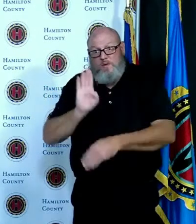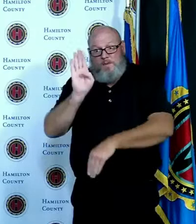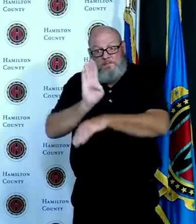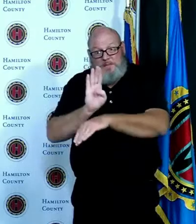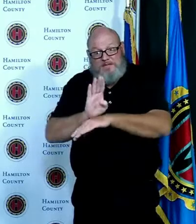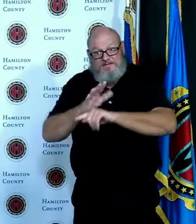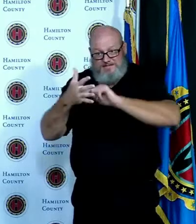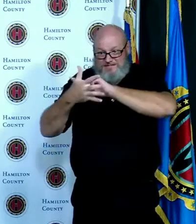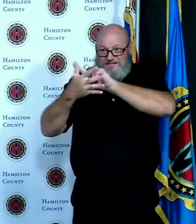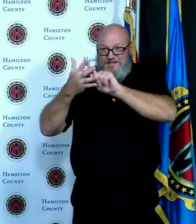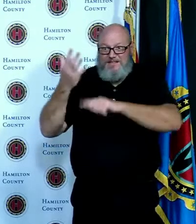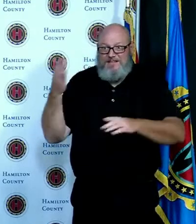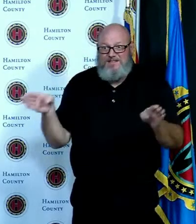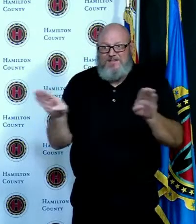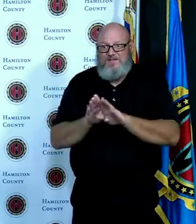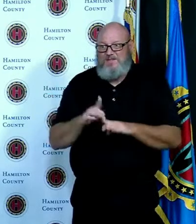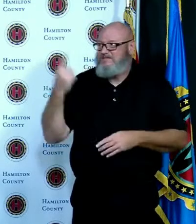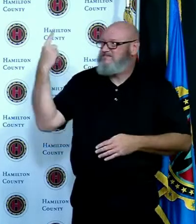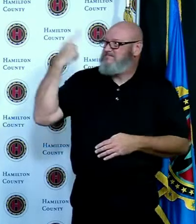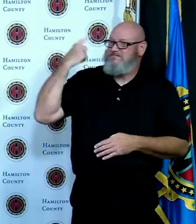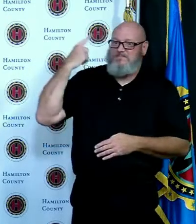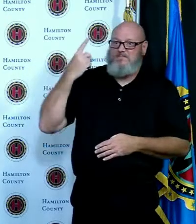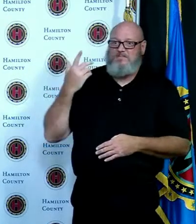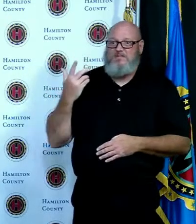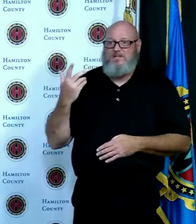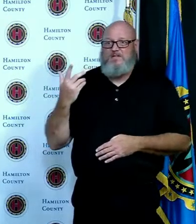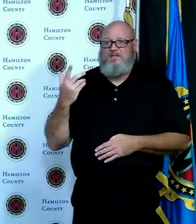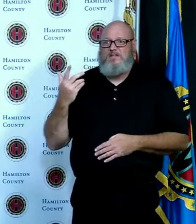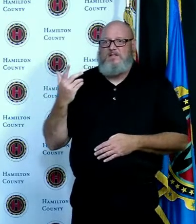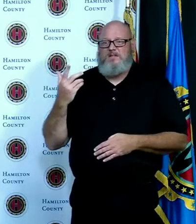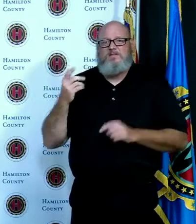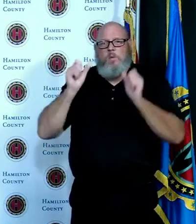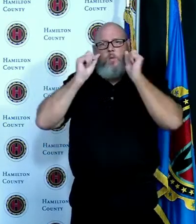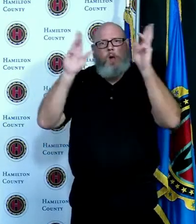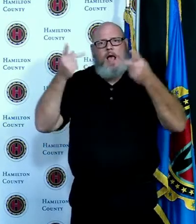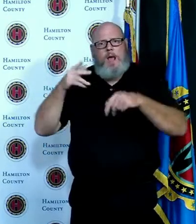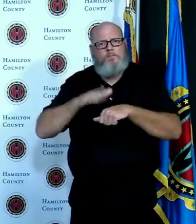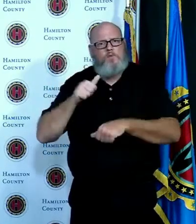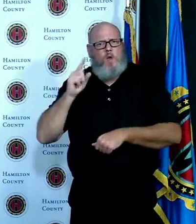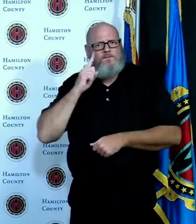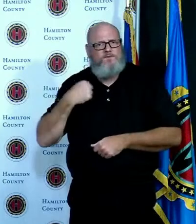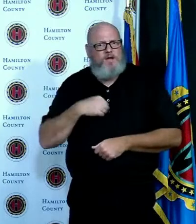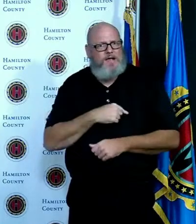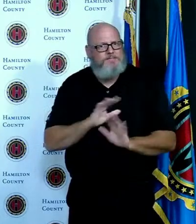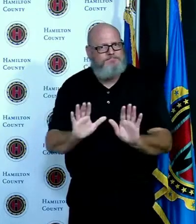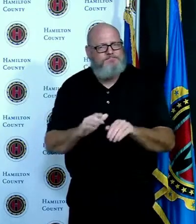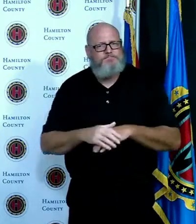do these things here is exactly what's going to happen yeah so that's not up to me Jay so